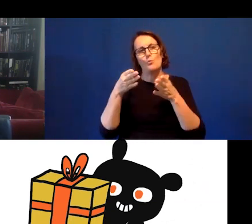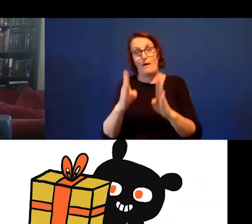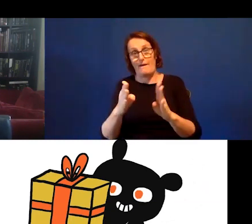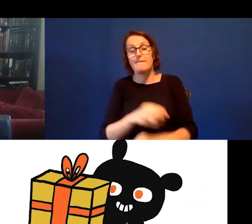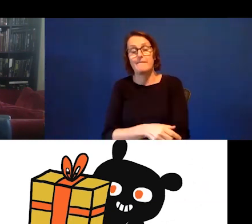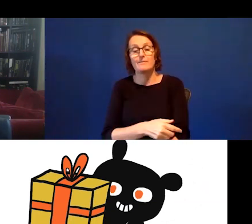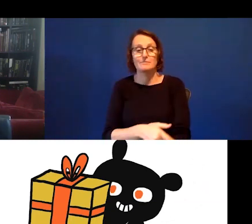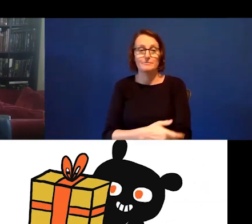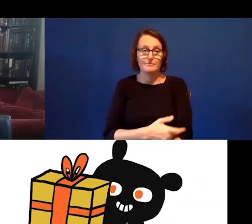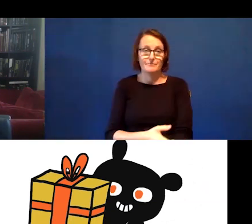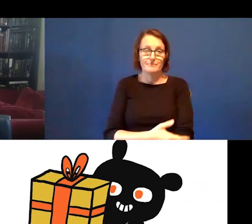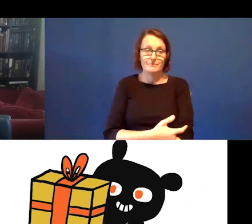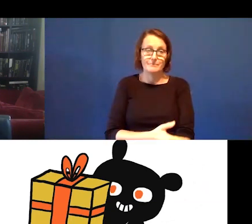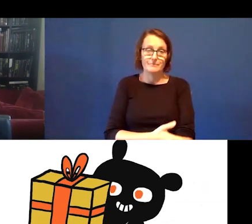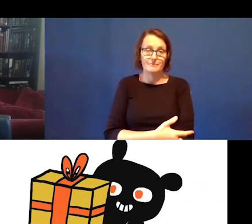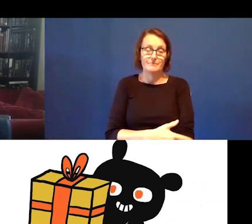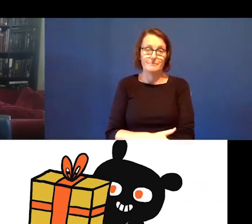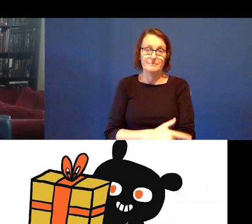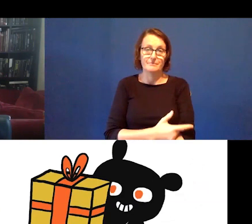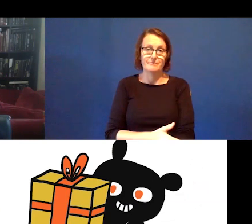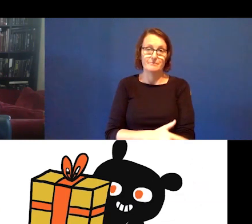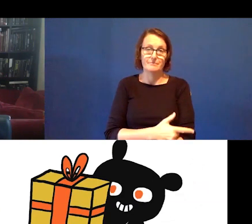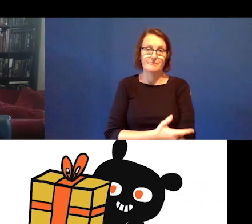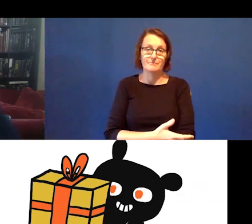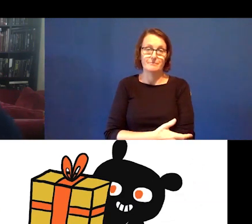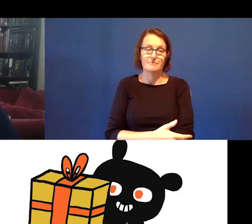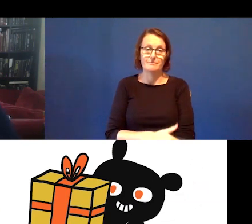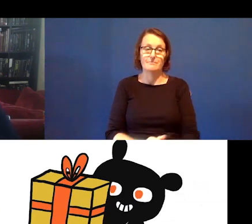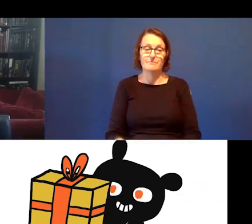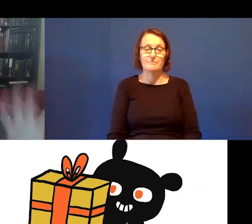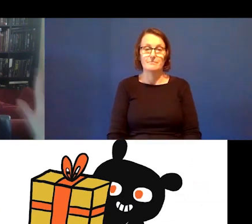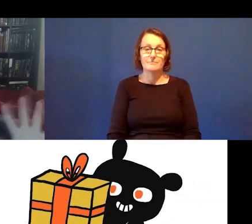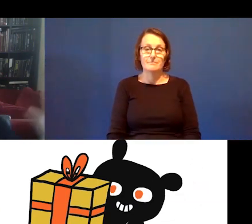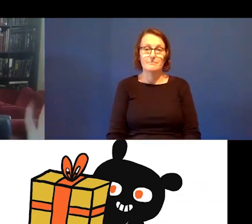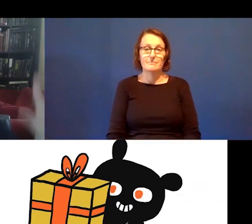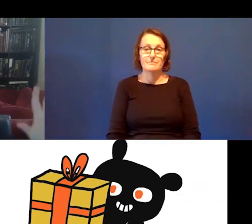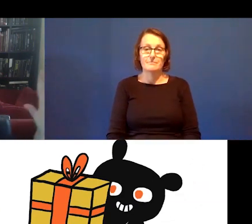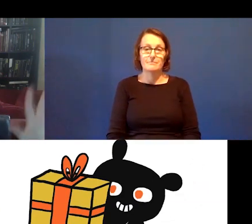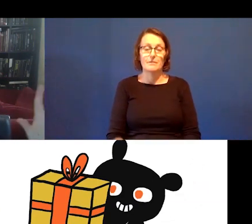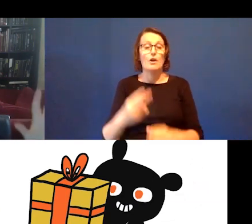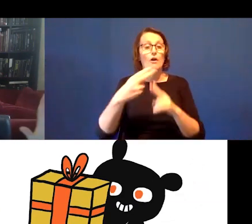It is a particular approach - for me, I call polymorphic practice,